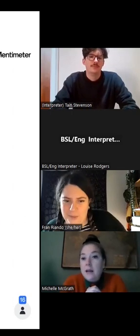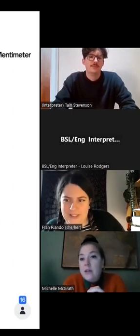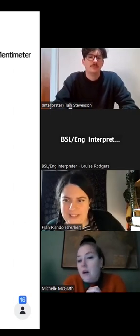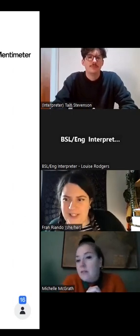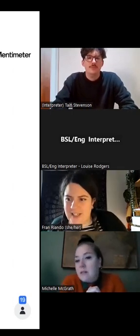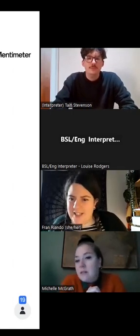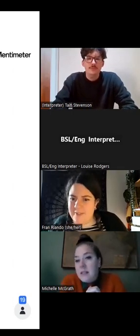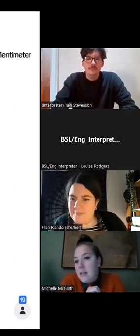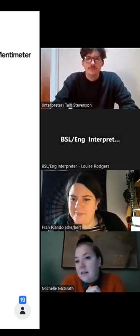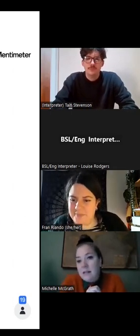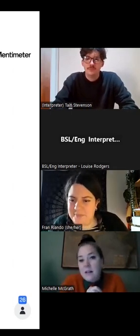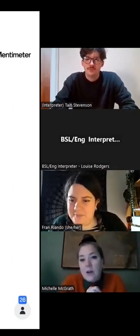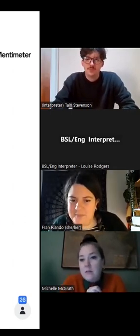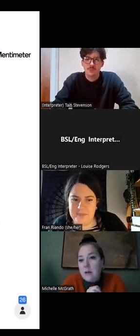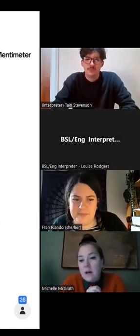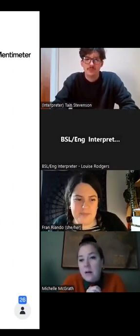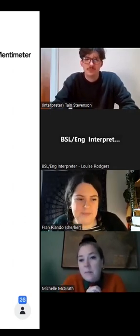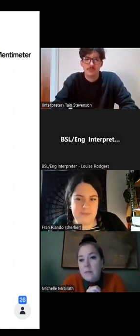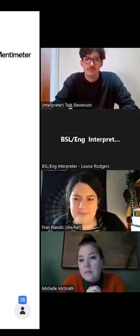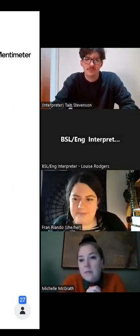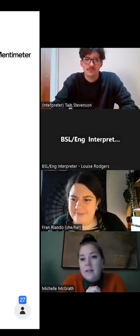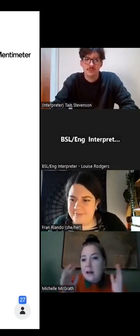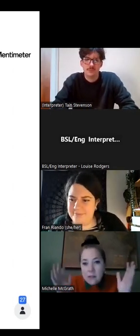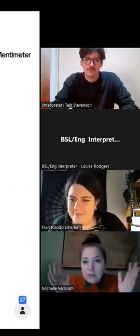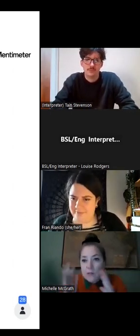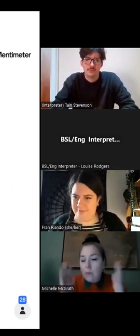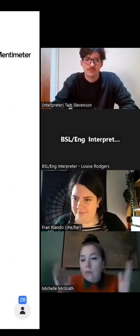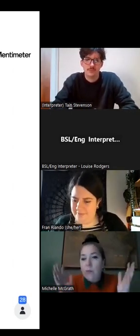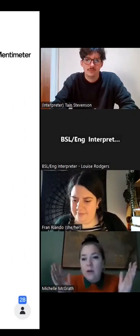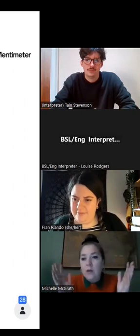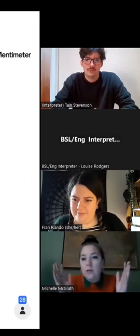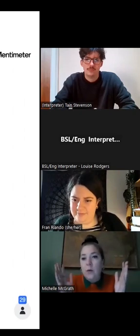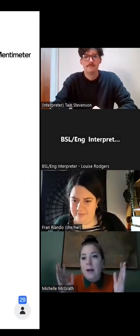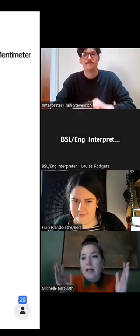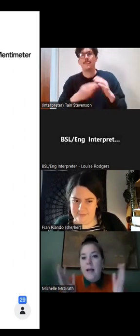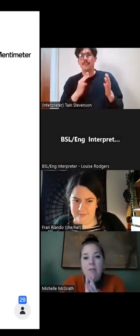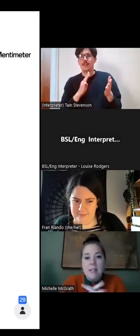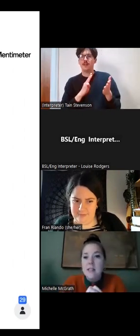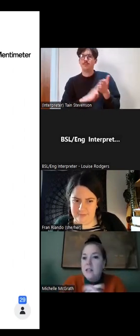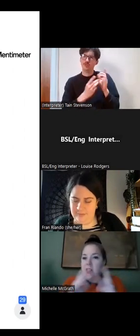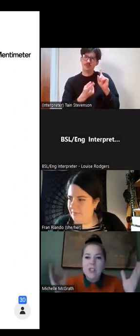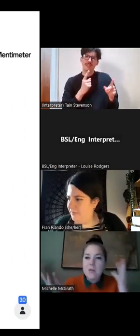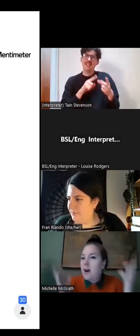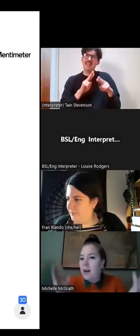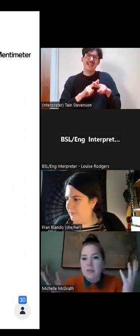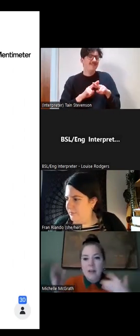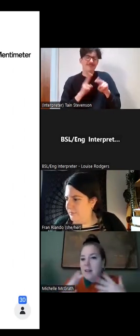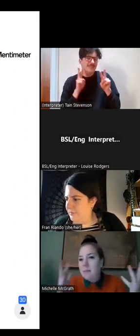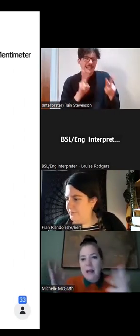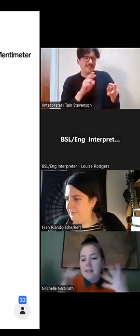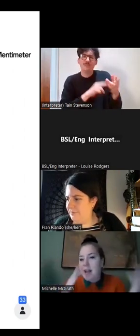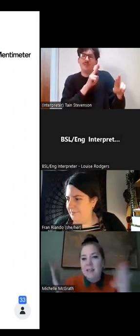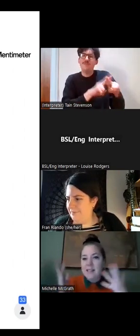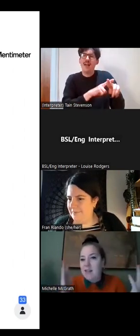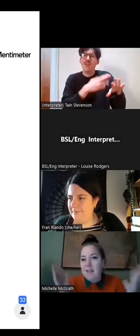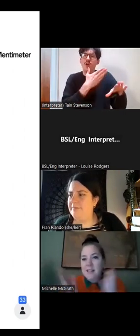If you can't see the exact job role that your main carer did, just do a kind of nearest